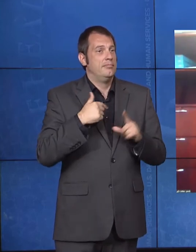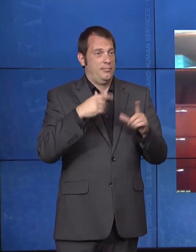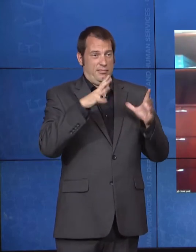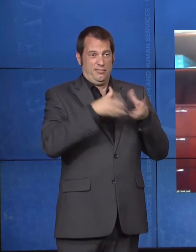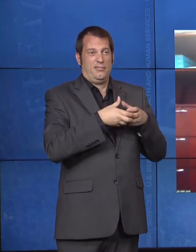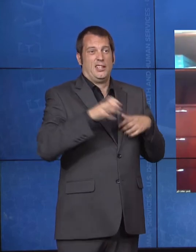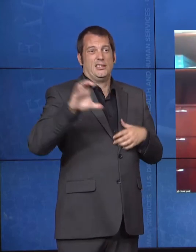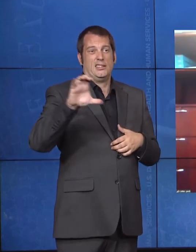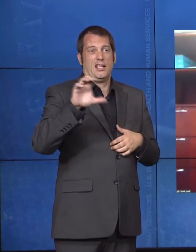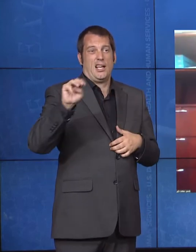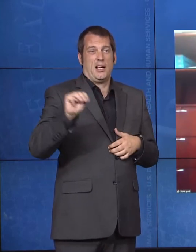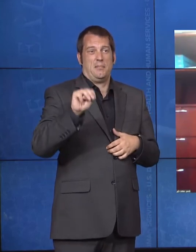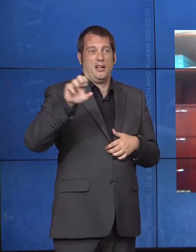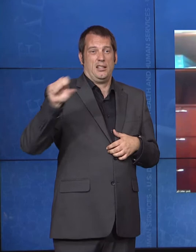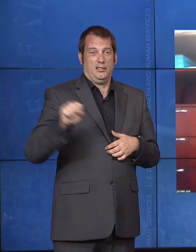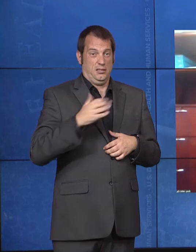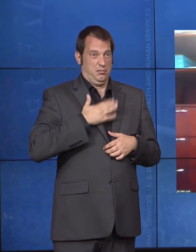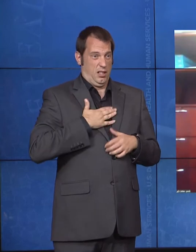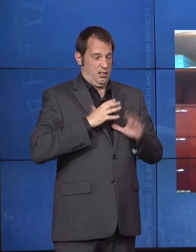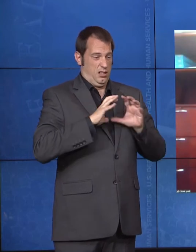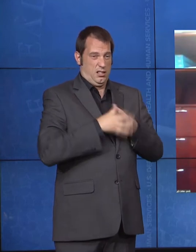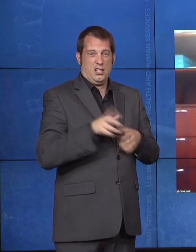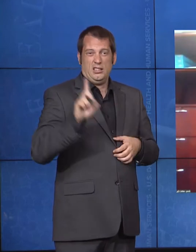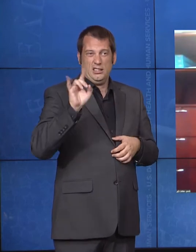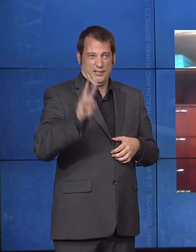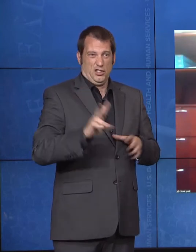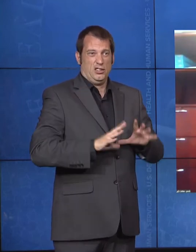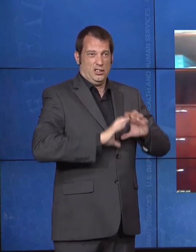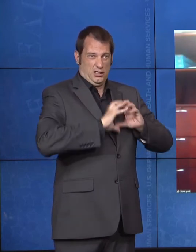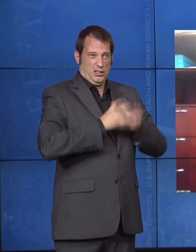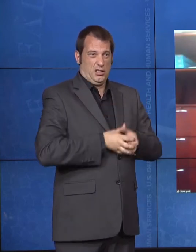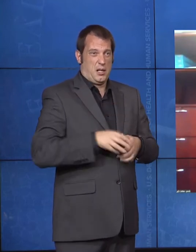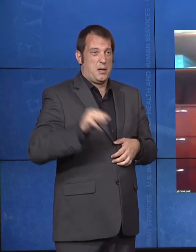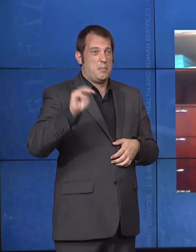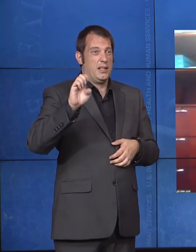responsible for which is the Center for Medicaid and CHIP services, we remained just as committed